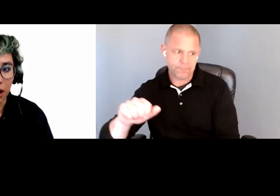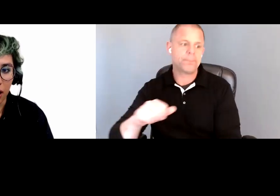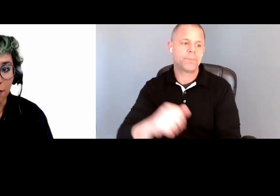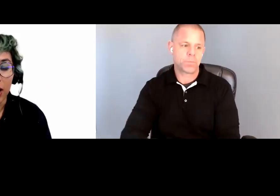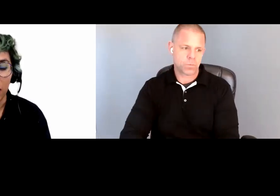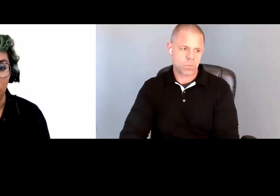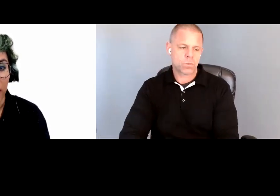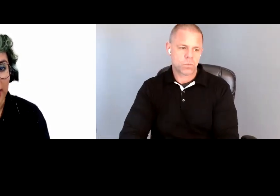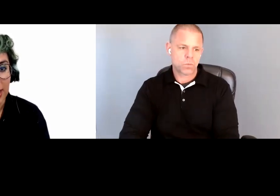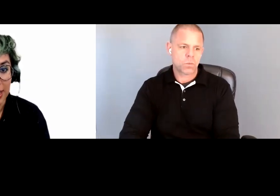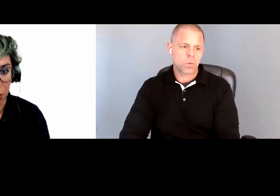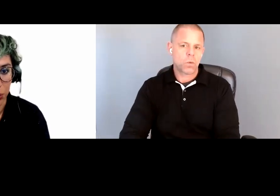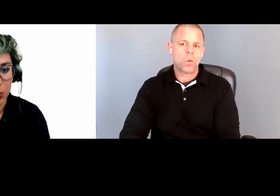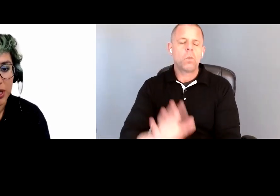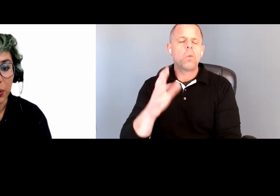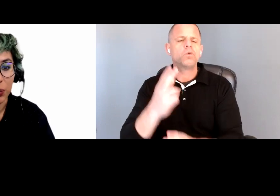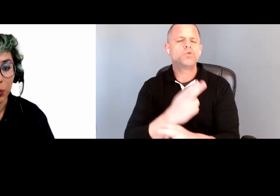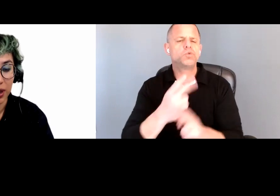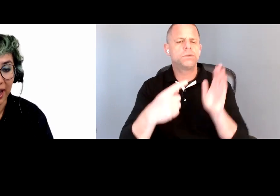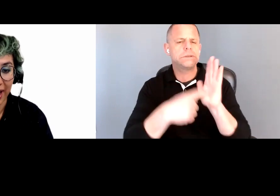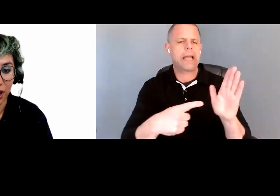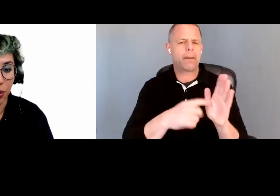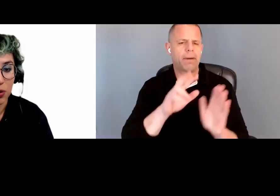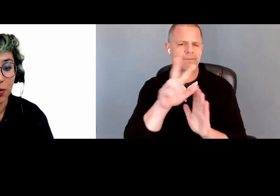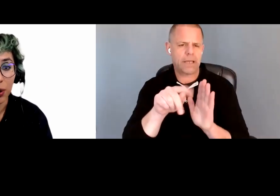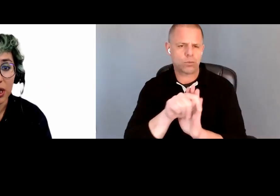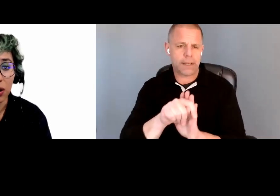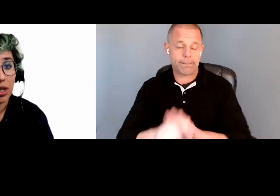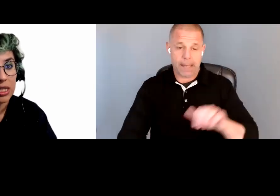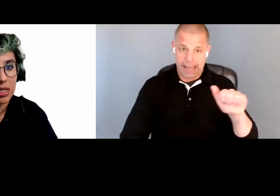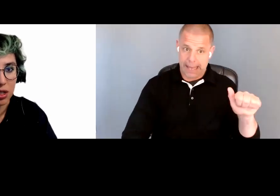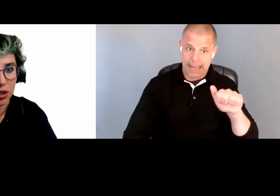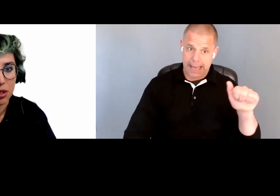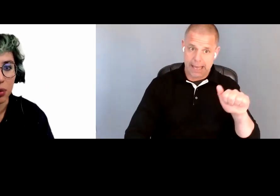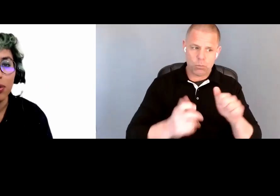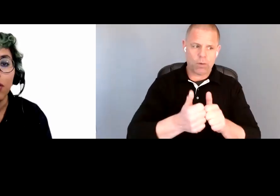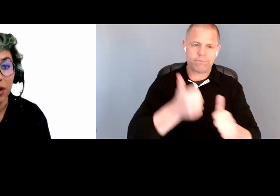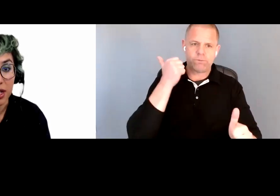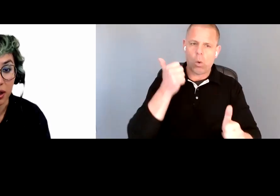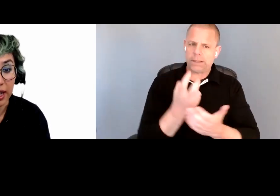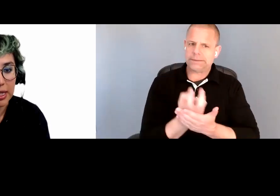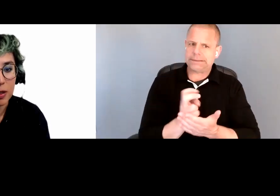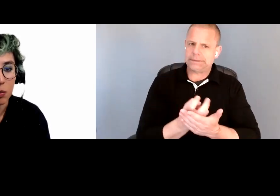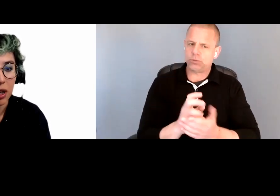a video as an example. So with A, you want to avoid causing seizures. So no flashing lights.